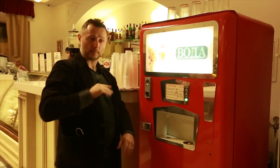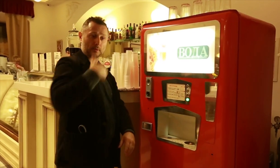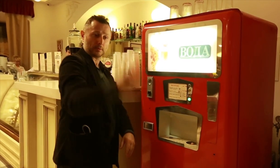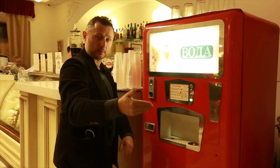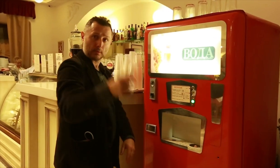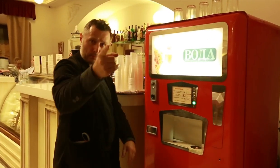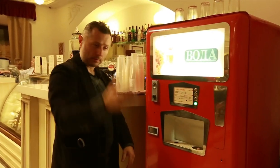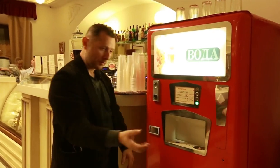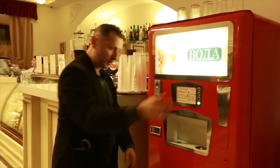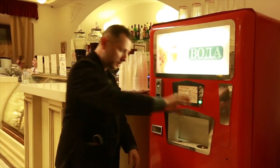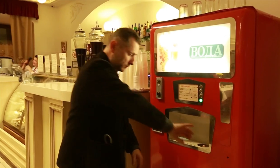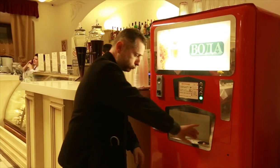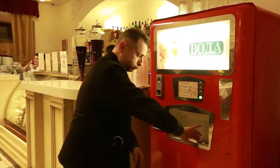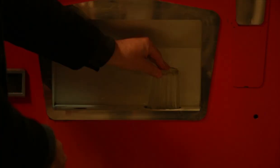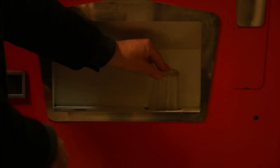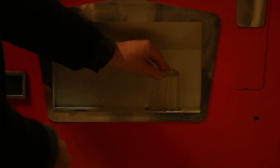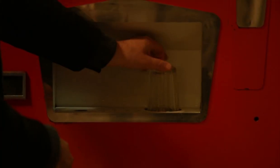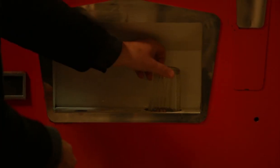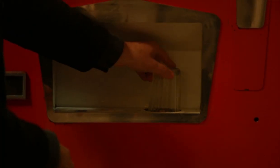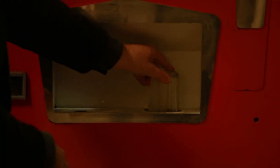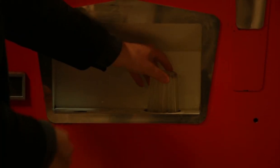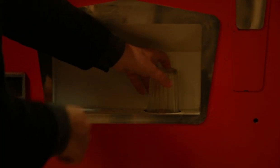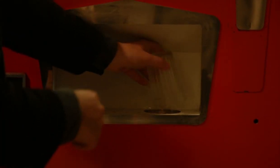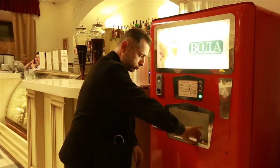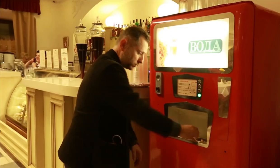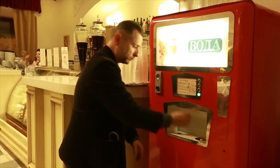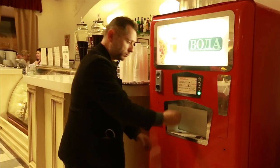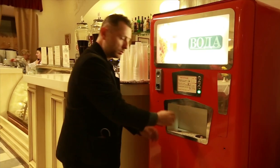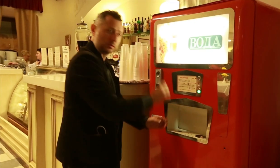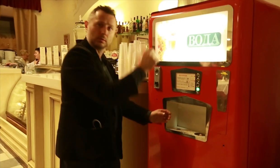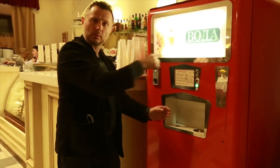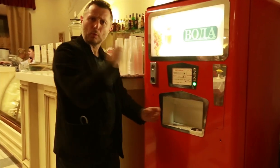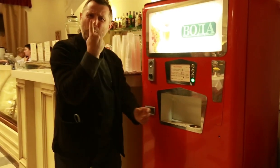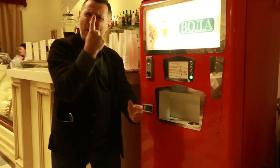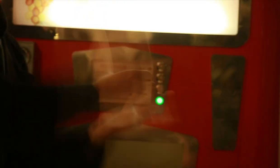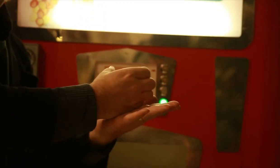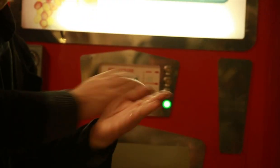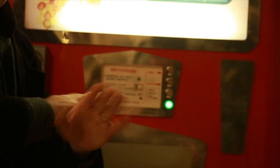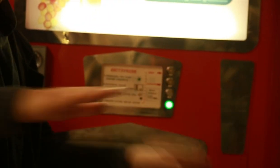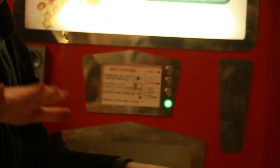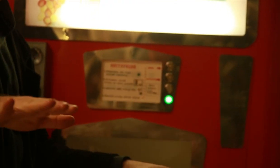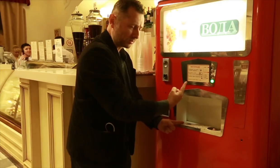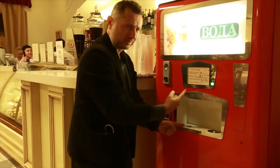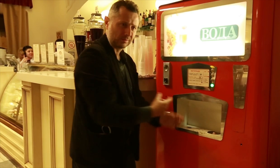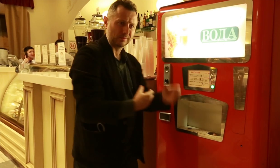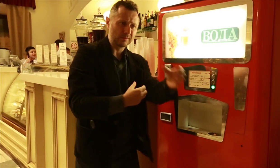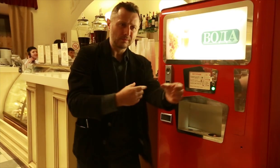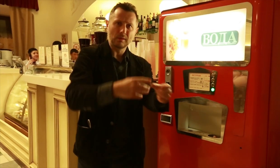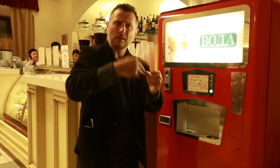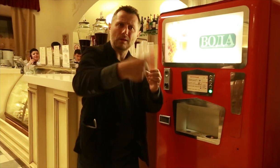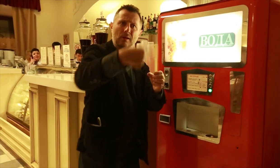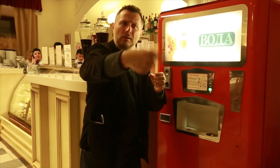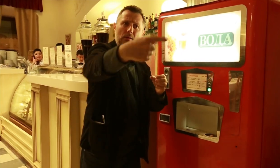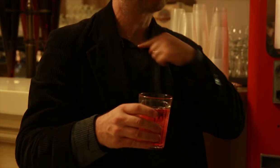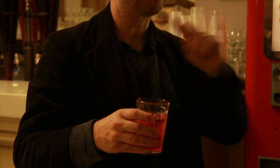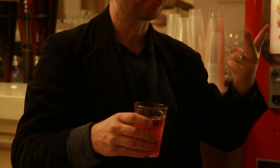take their time while drinking, finish, and then pass the cup for the next person to